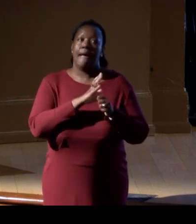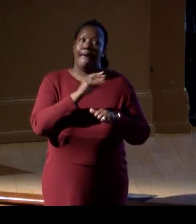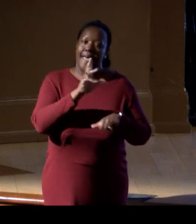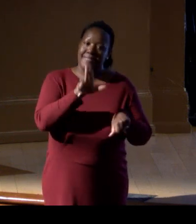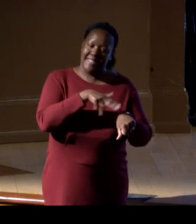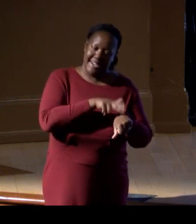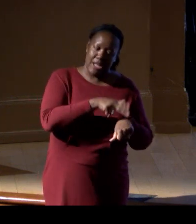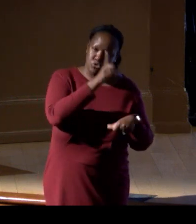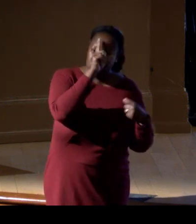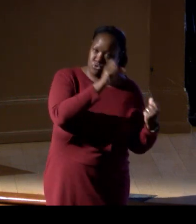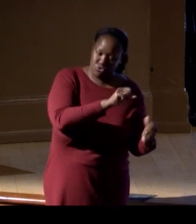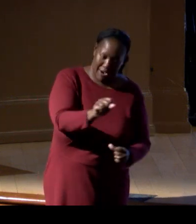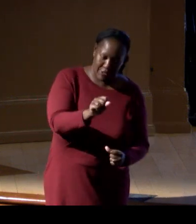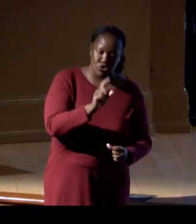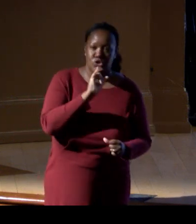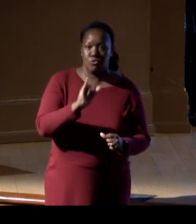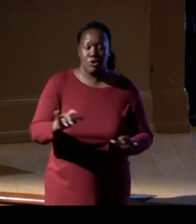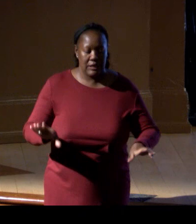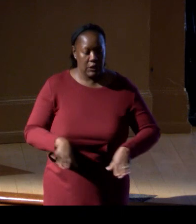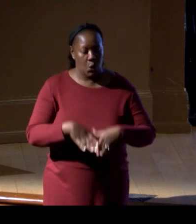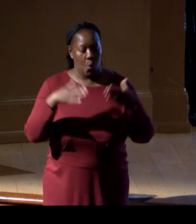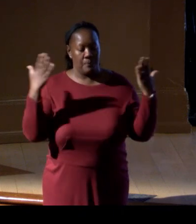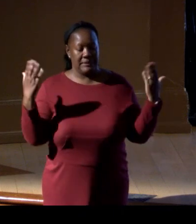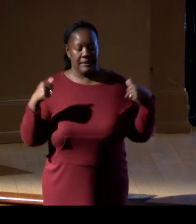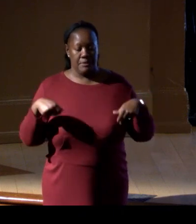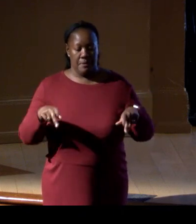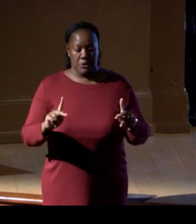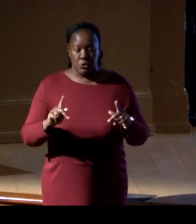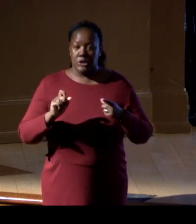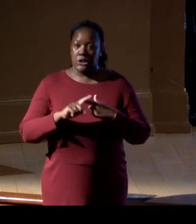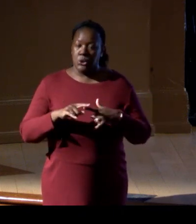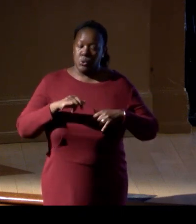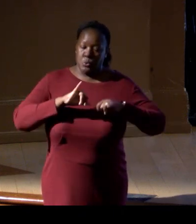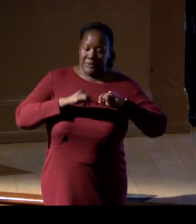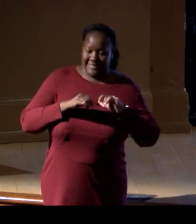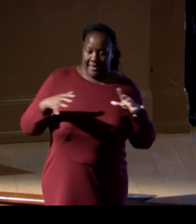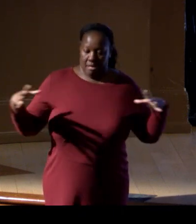really opens up the opportunity to scale public-private partnerships in a way